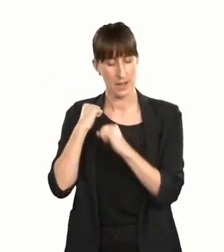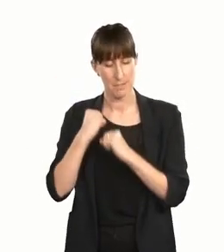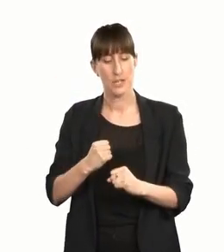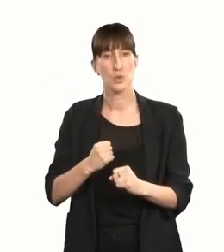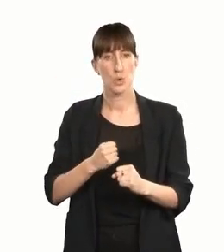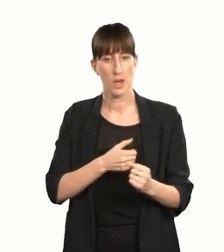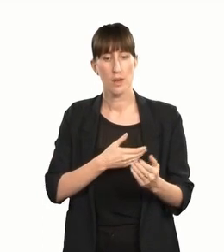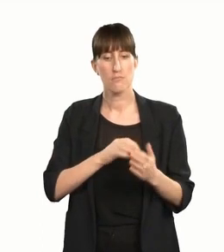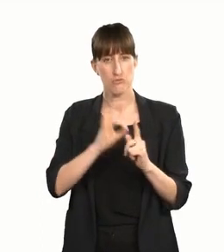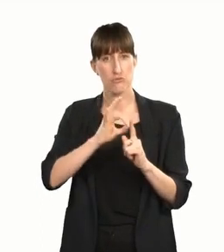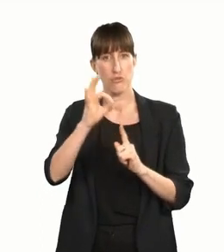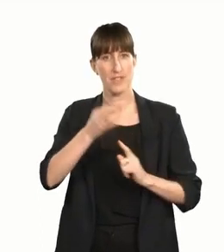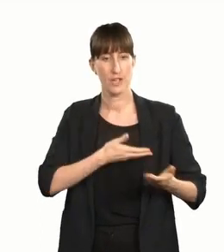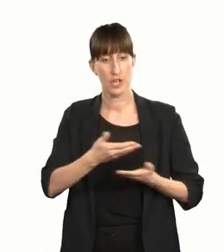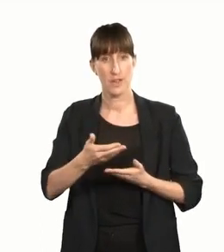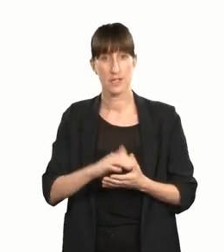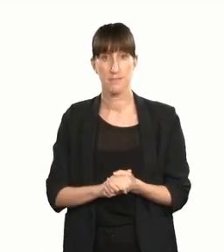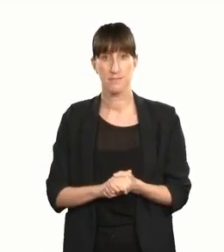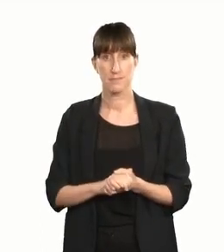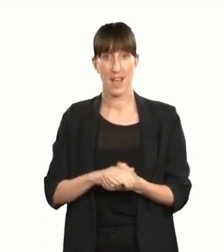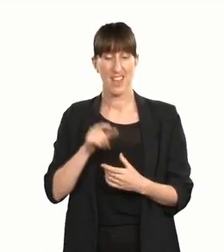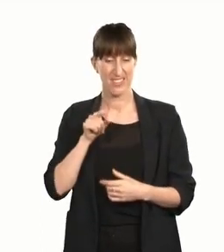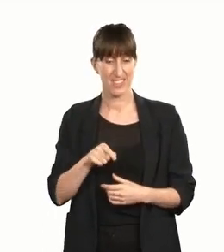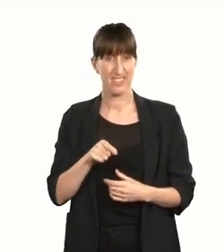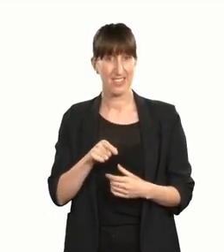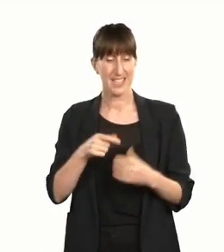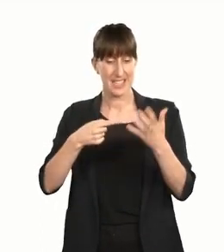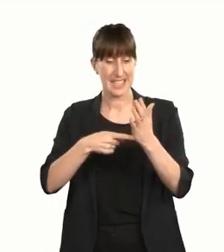'The equipment has benefited people with autism who are hyper-sensitive